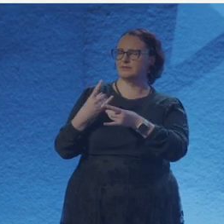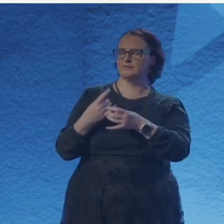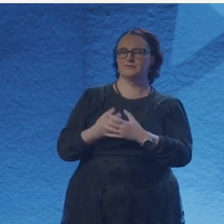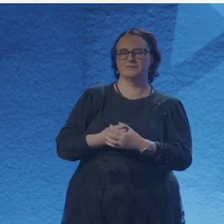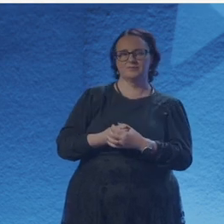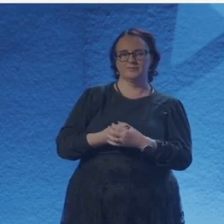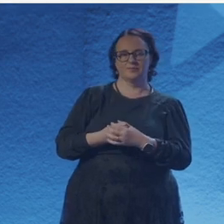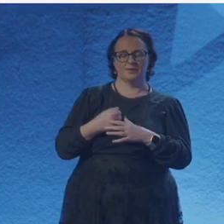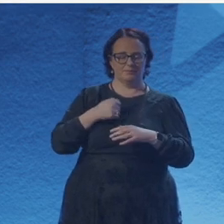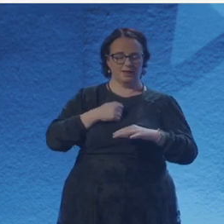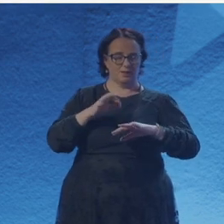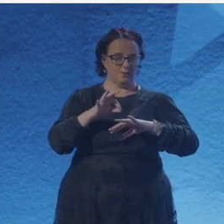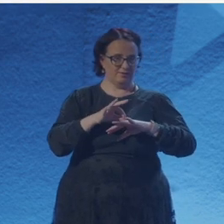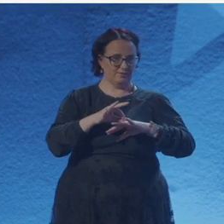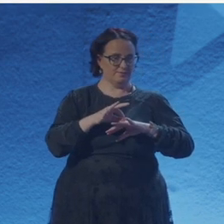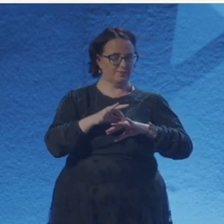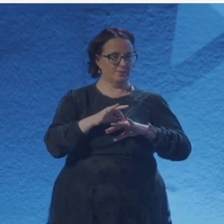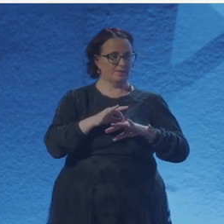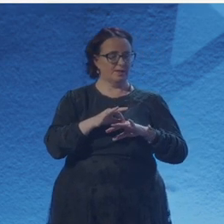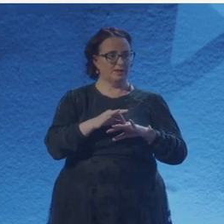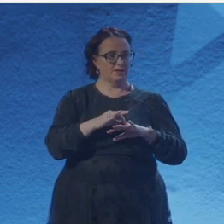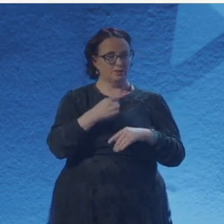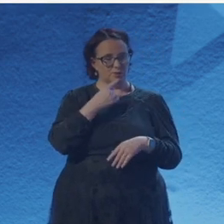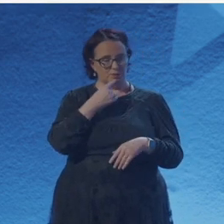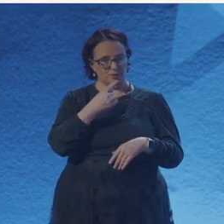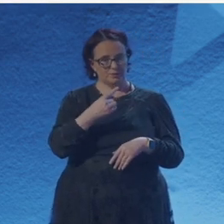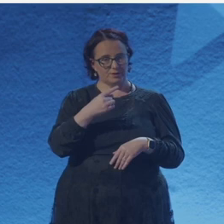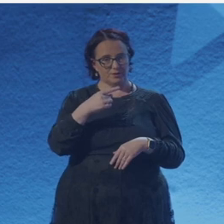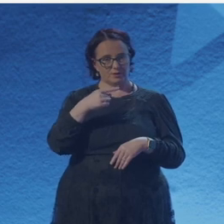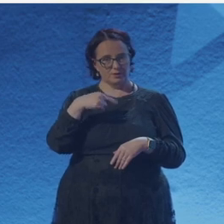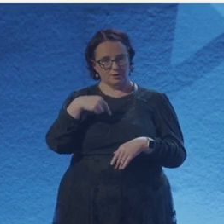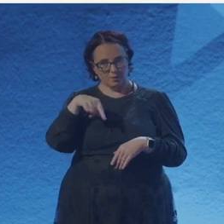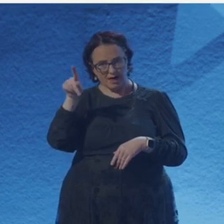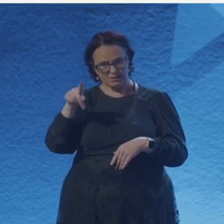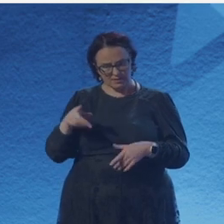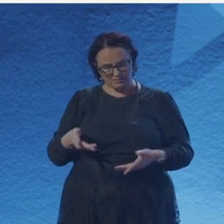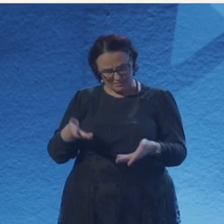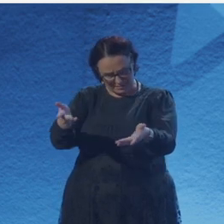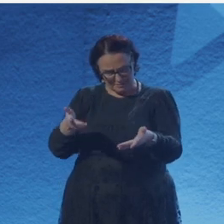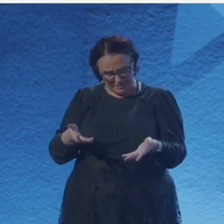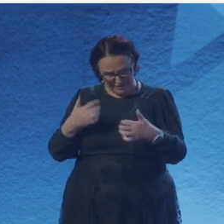for at least three collections. Yes. I think the only thing I can say